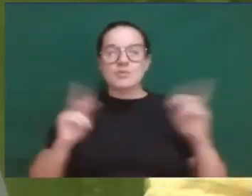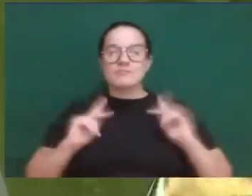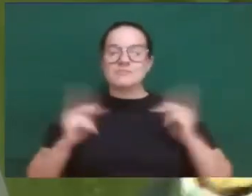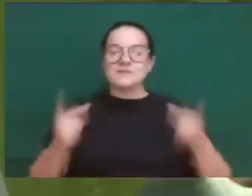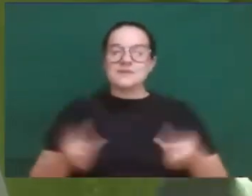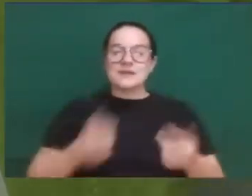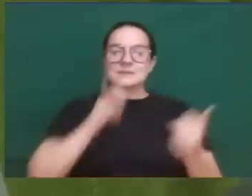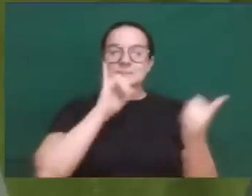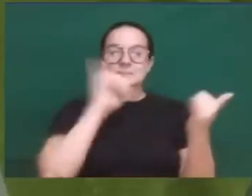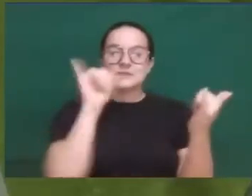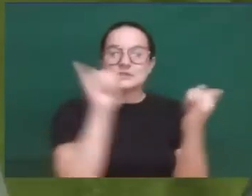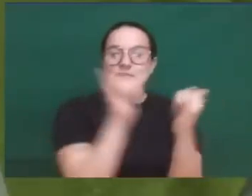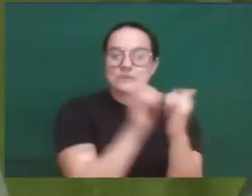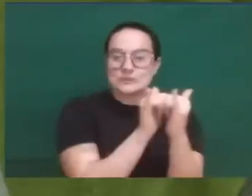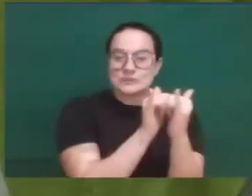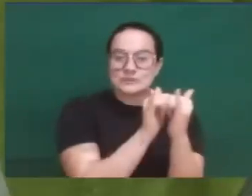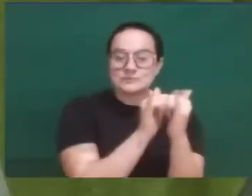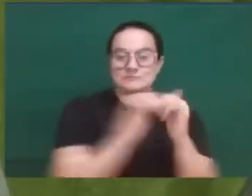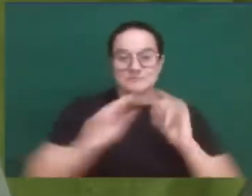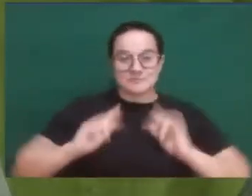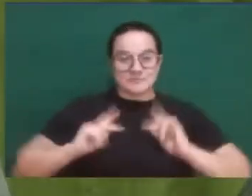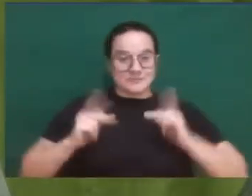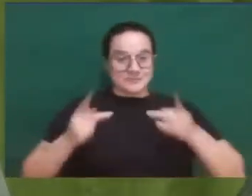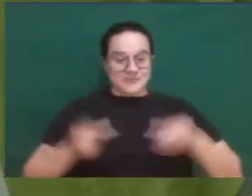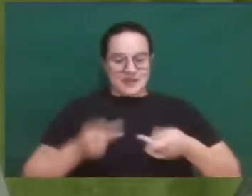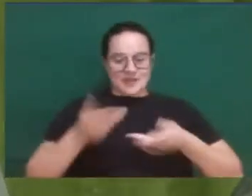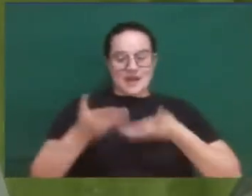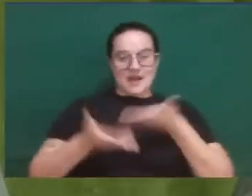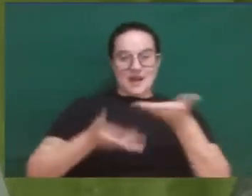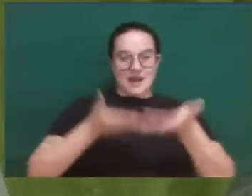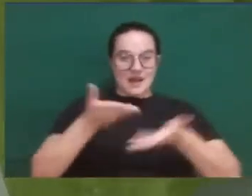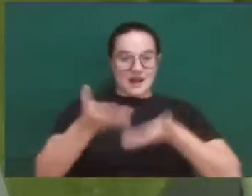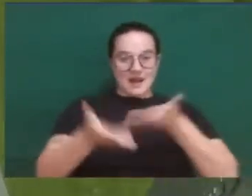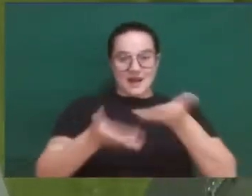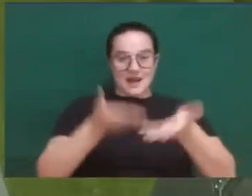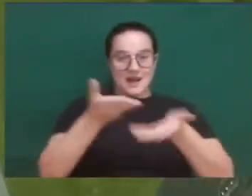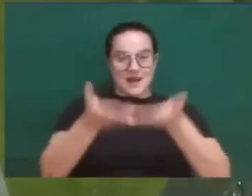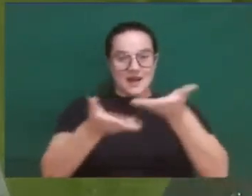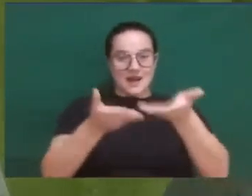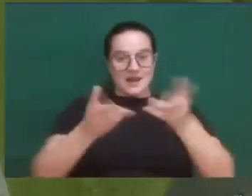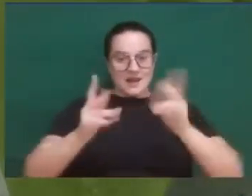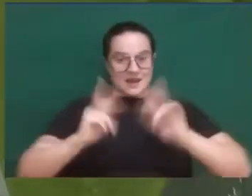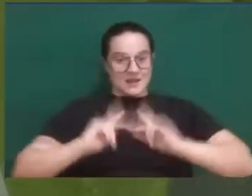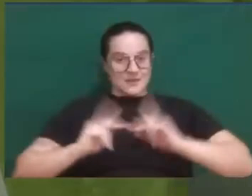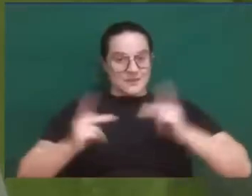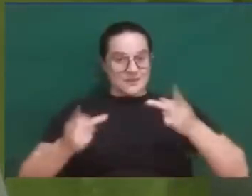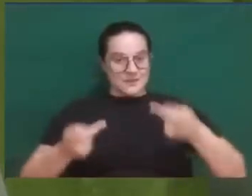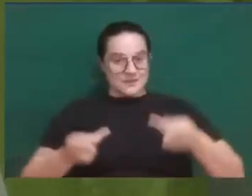the Humanity that serves, the Humanity that is a bridge, that connects.